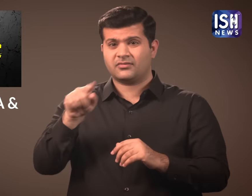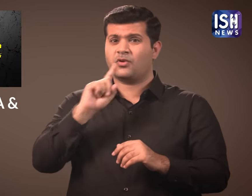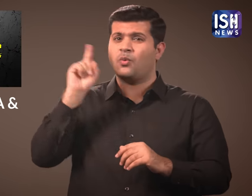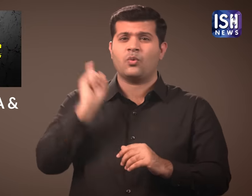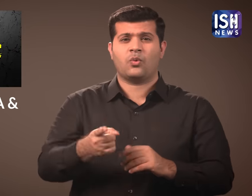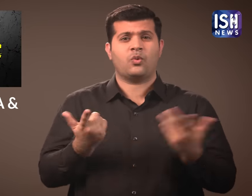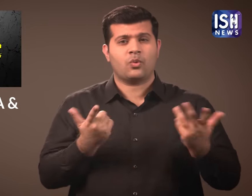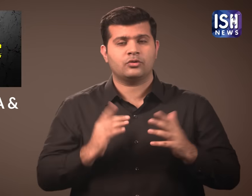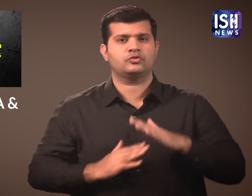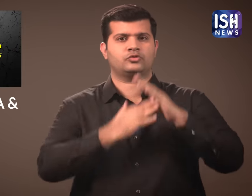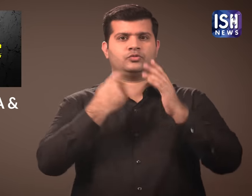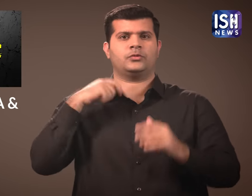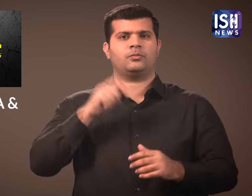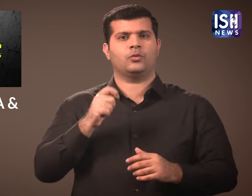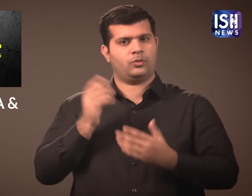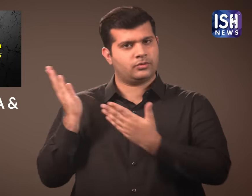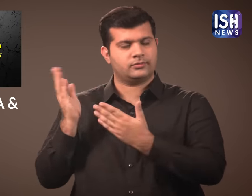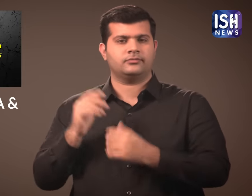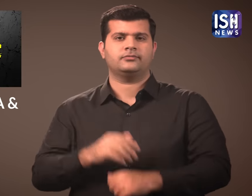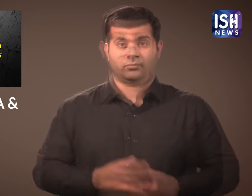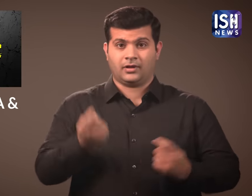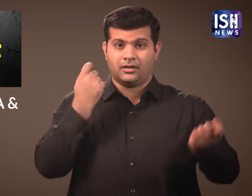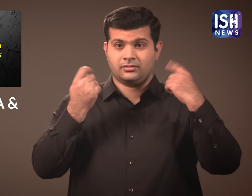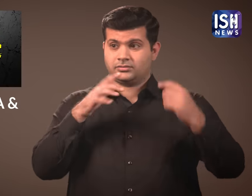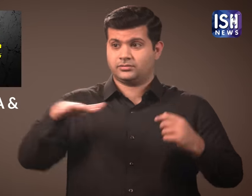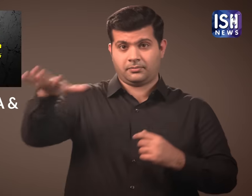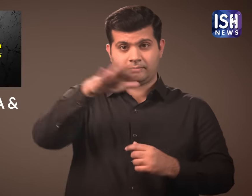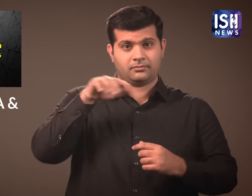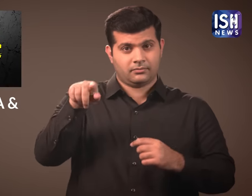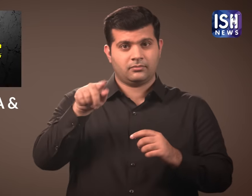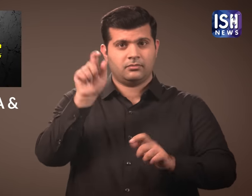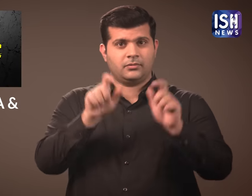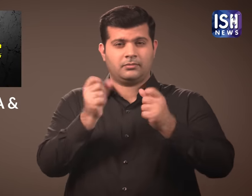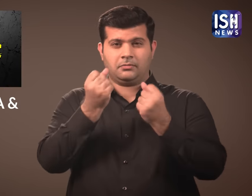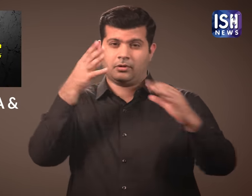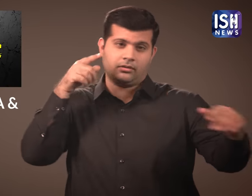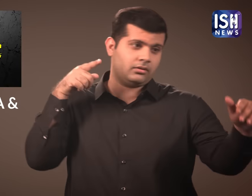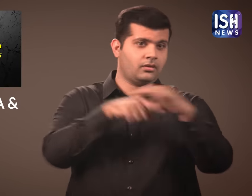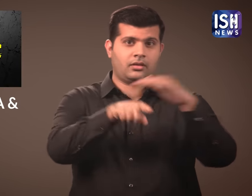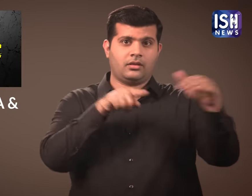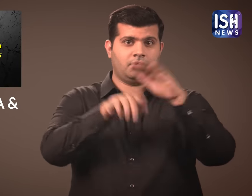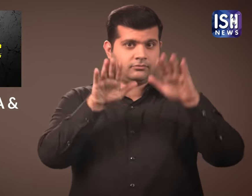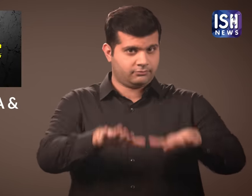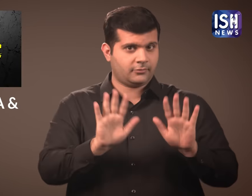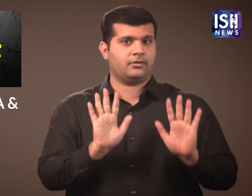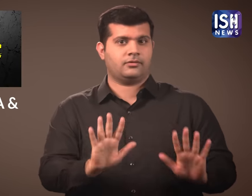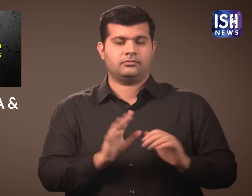This was by the order of the Supreme Court. There are many illegal immigrants staying in Assam.